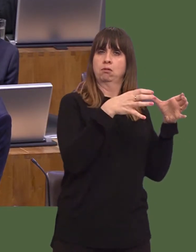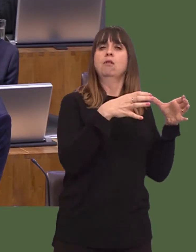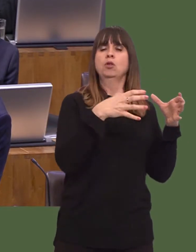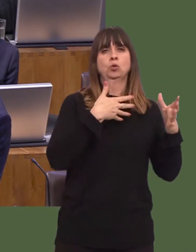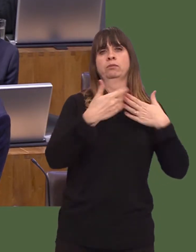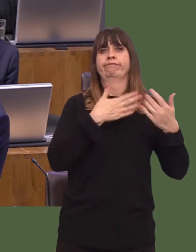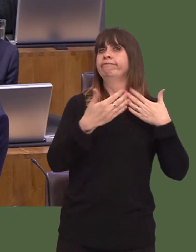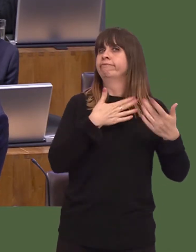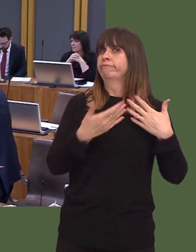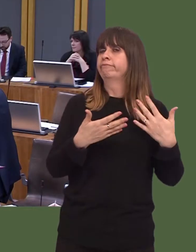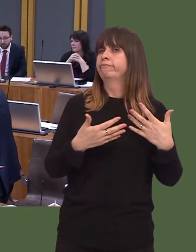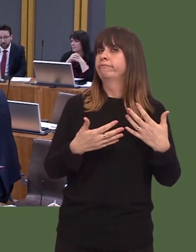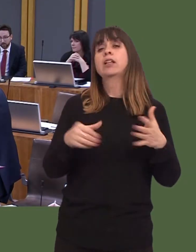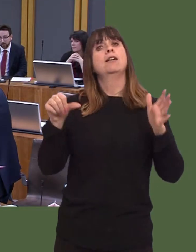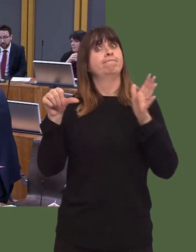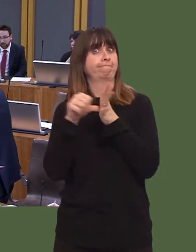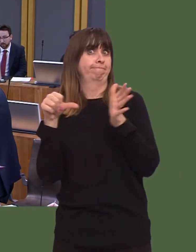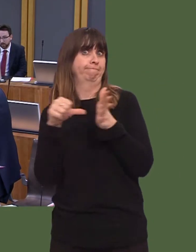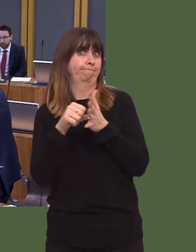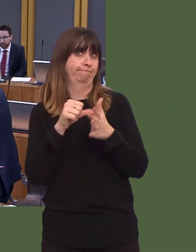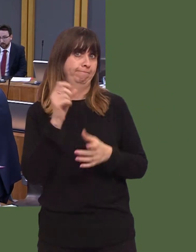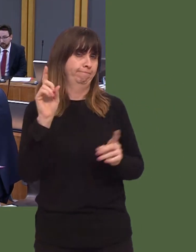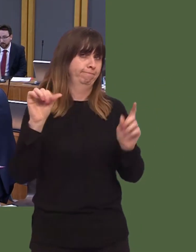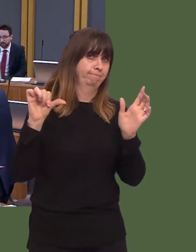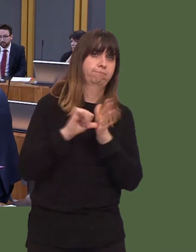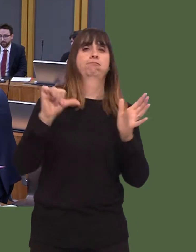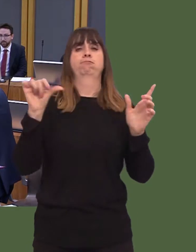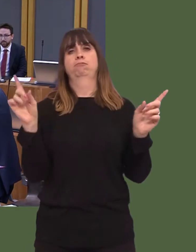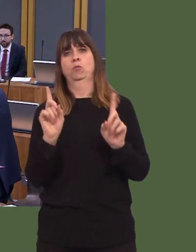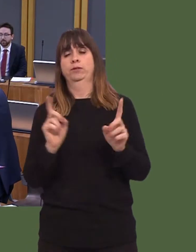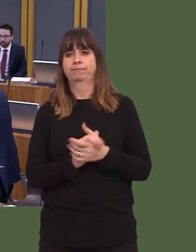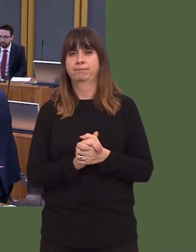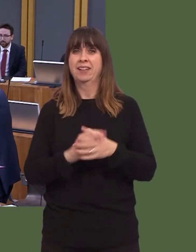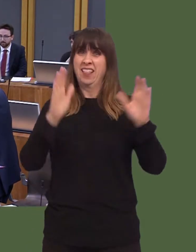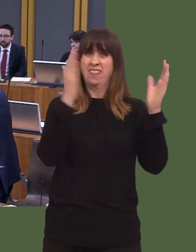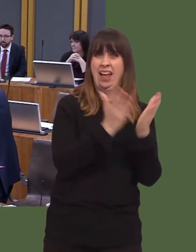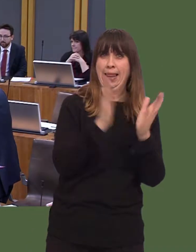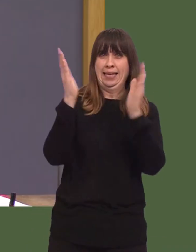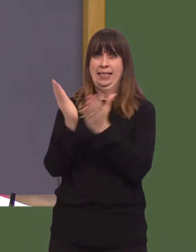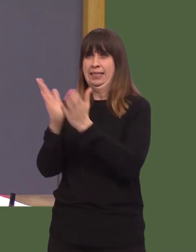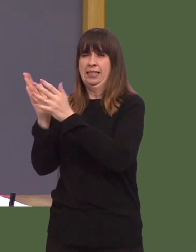The challenge for us is that there are differences within the Valleys themselves in terms of performance.